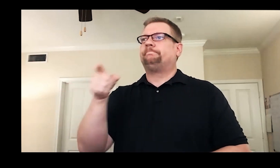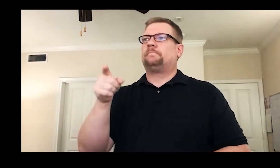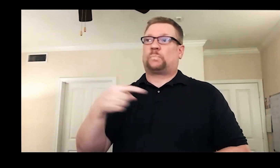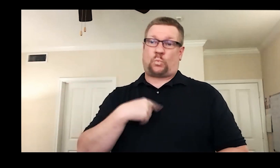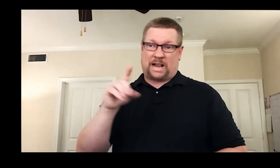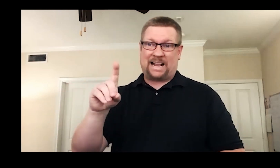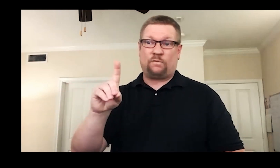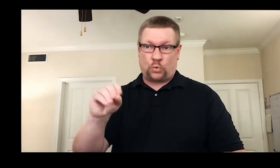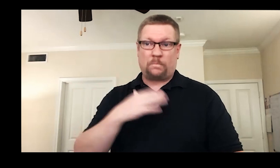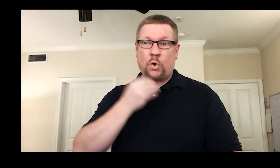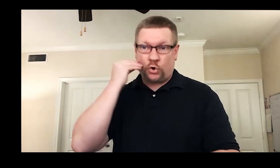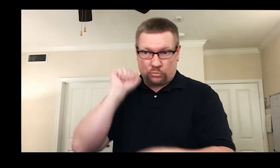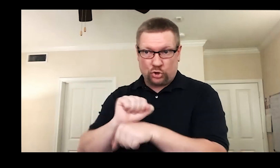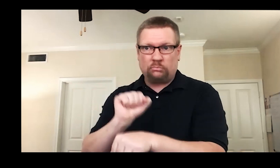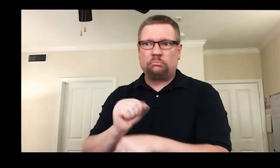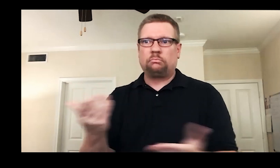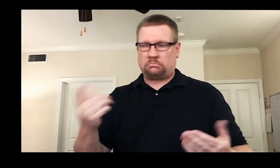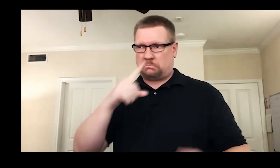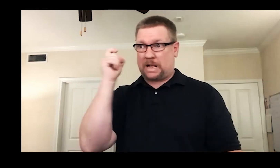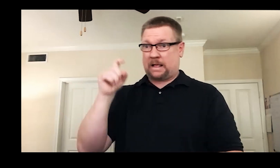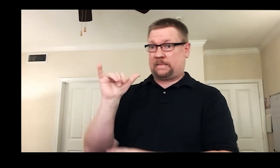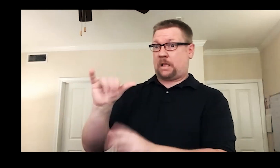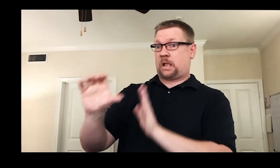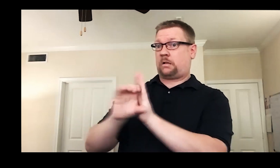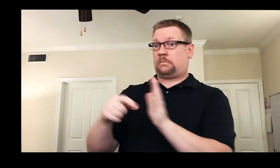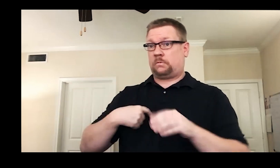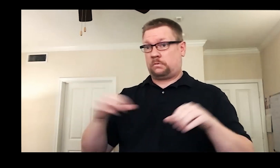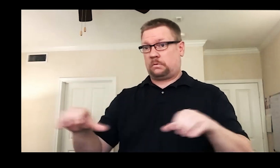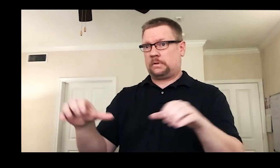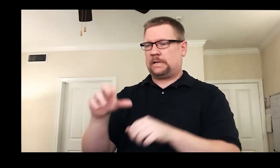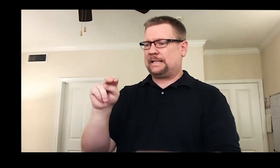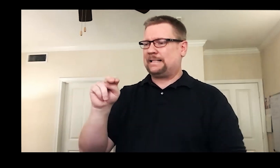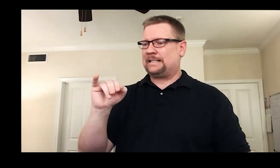I really had to do my homework. The character I was to play, Nick Bottom,